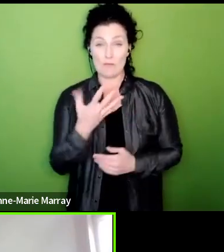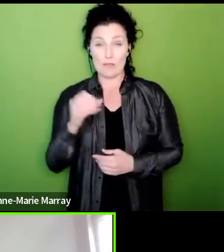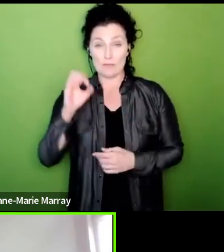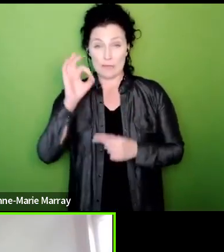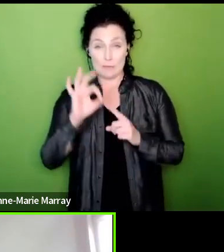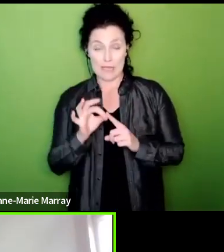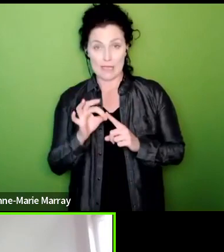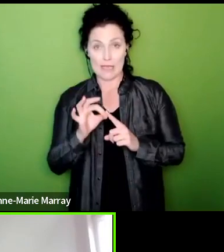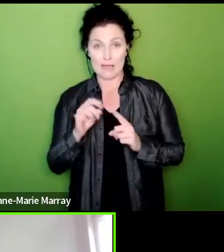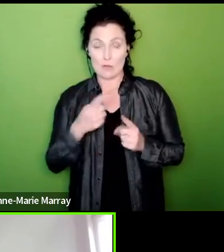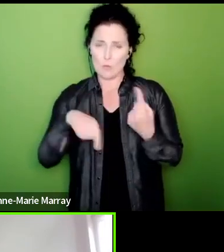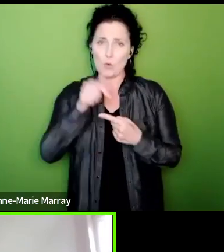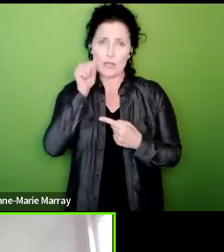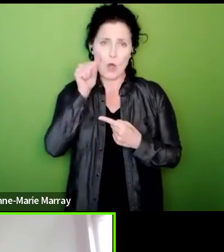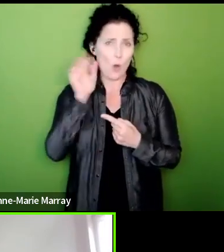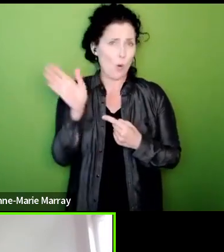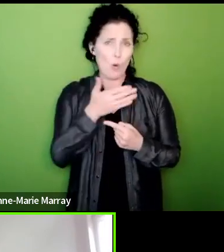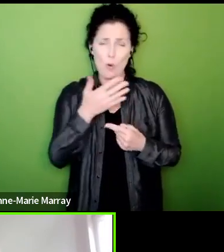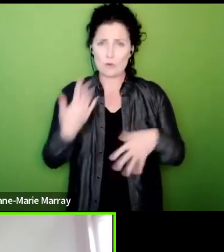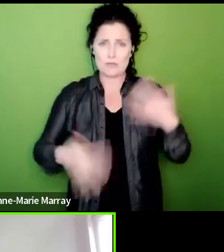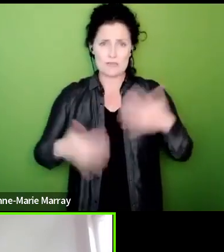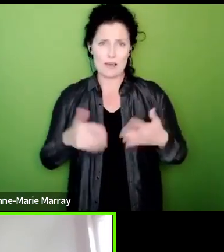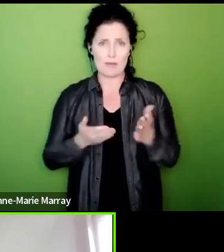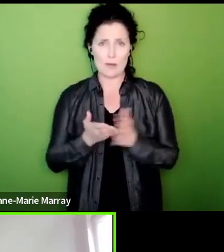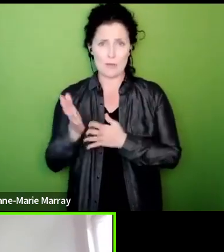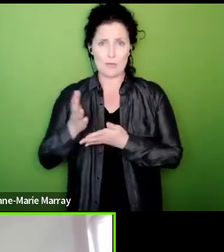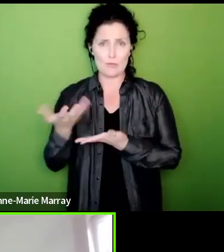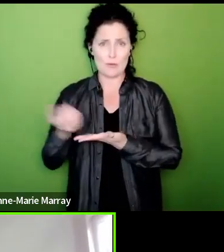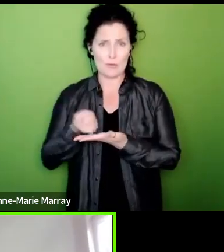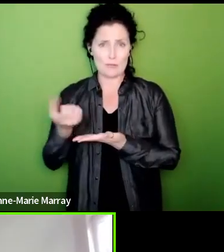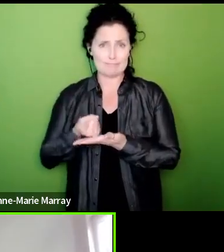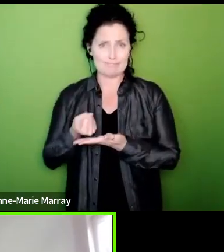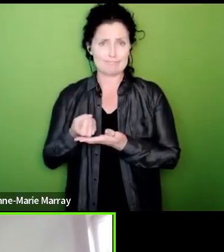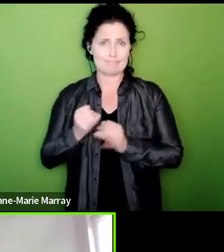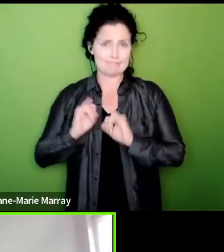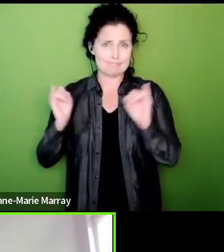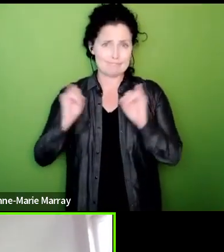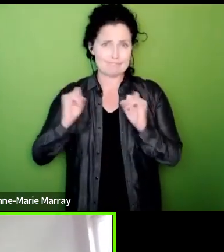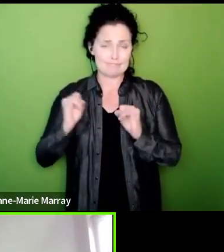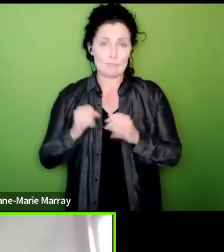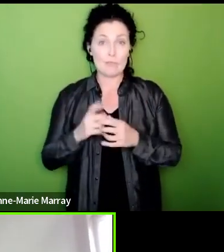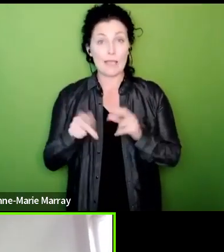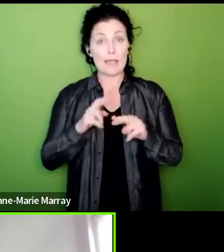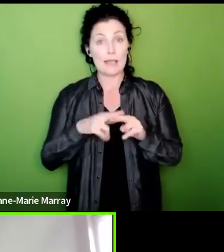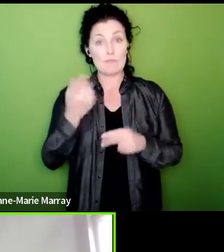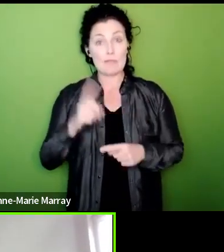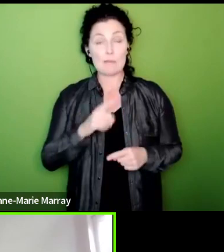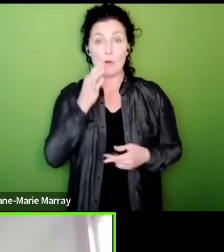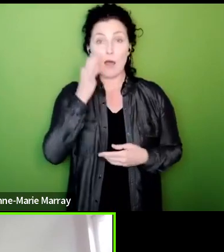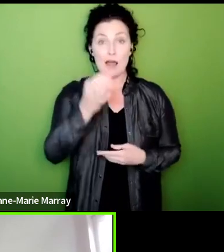squeeze clearly if people were for example asked to give a pound a week or five pounds a month